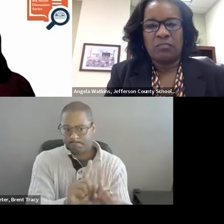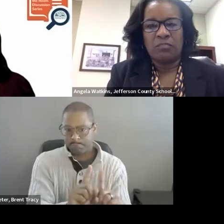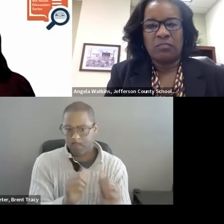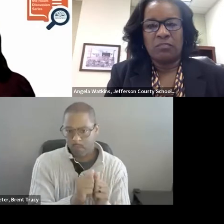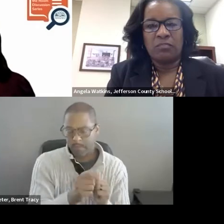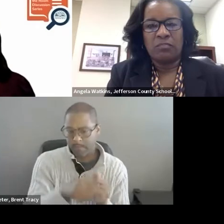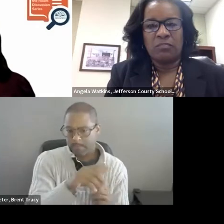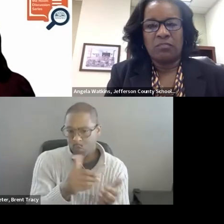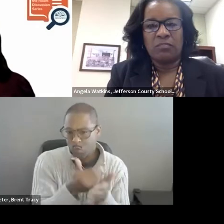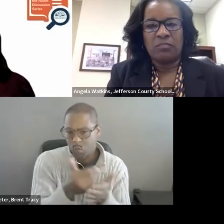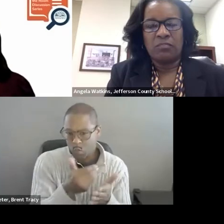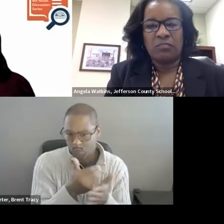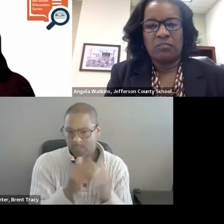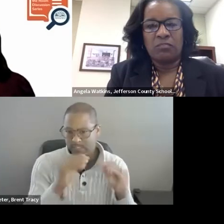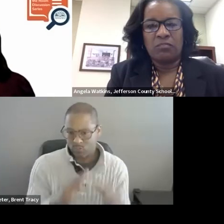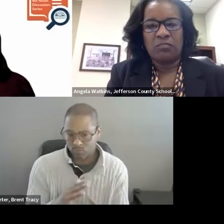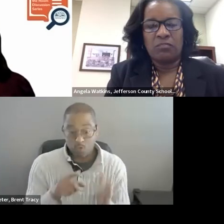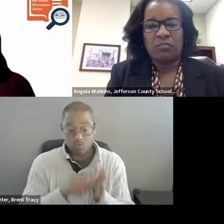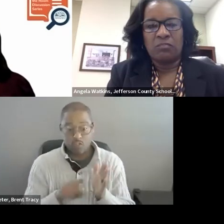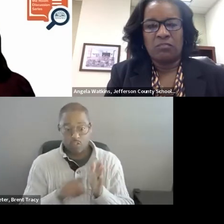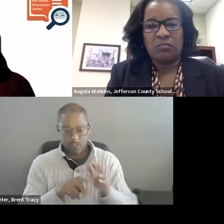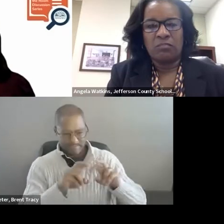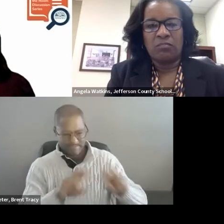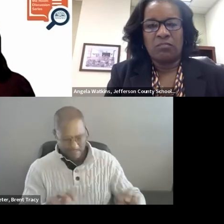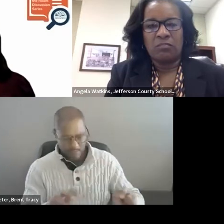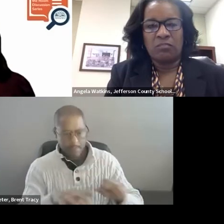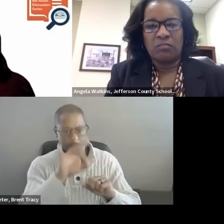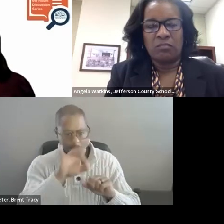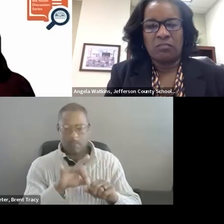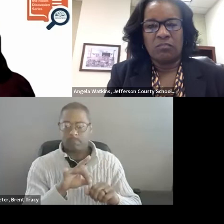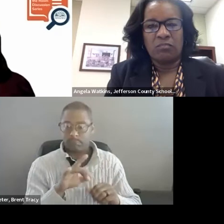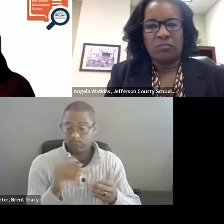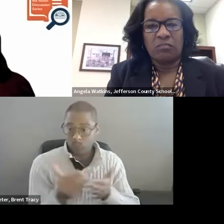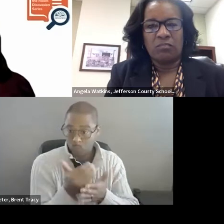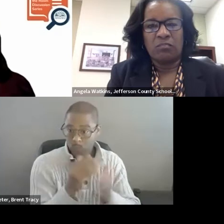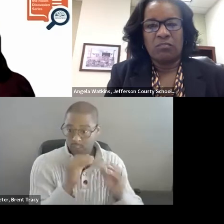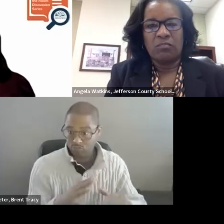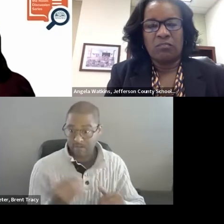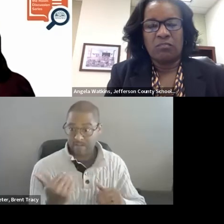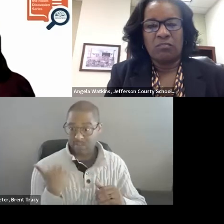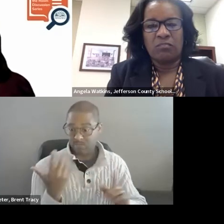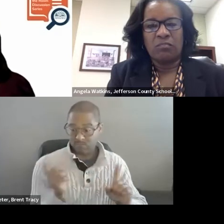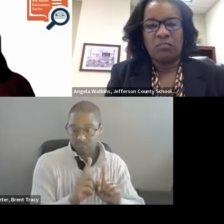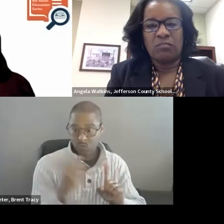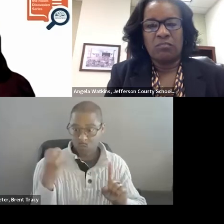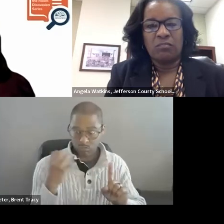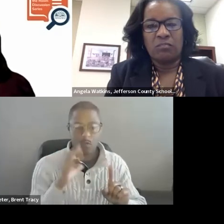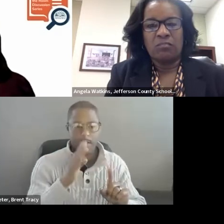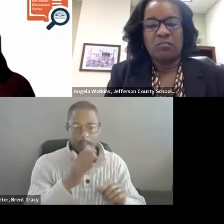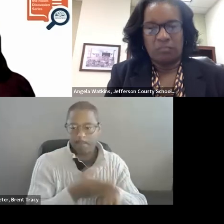finds that those novice teachers that receive coaching are more likely to improve student learning and to stay teaching.